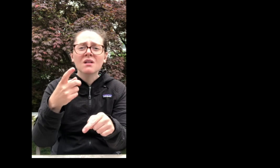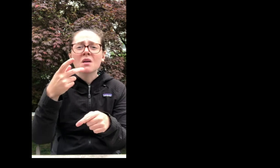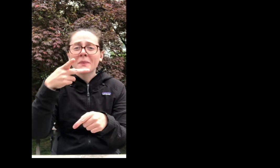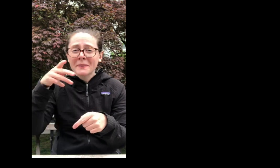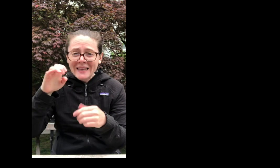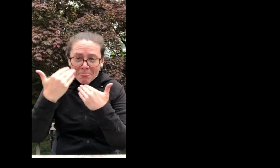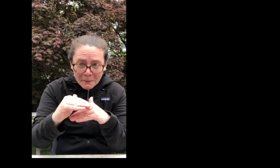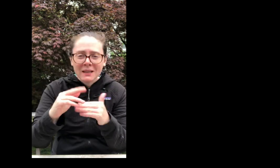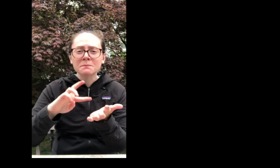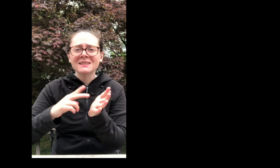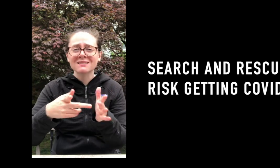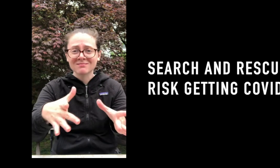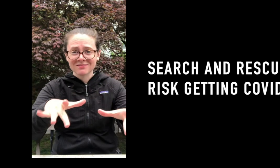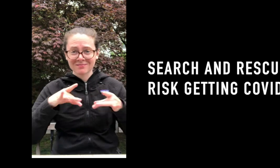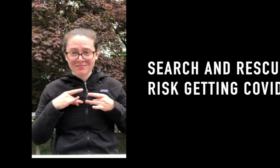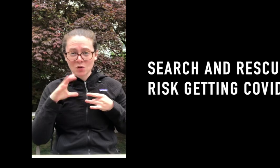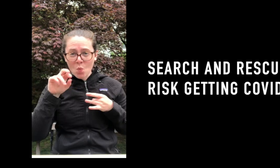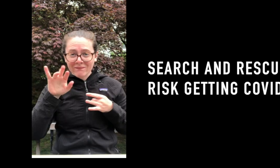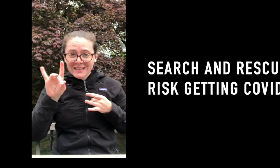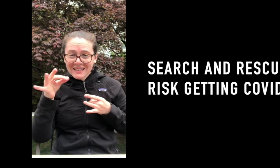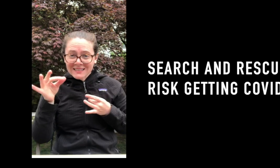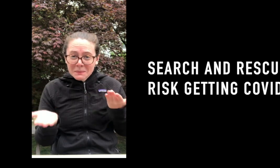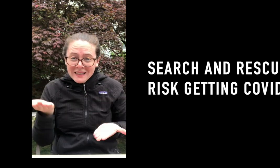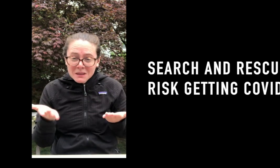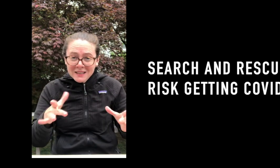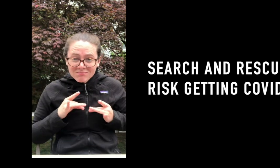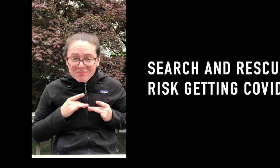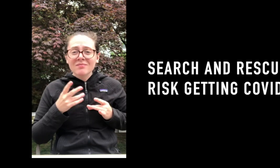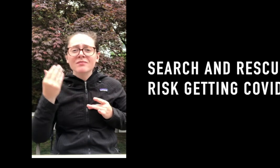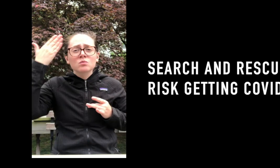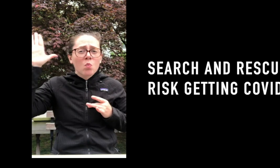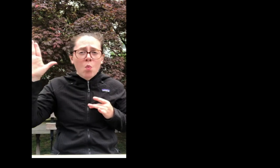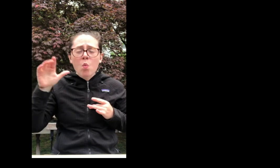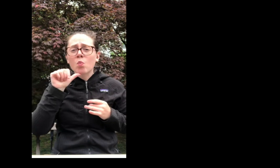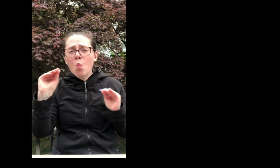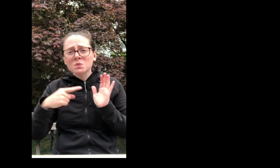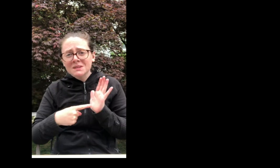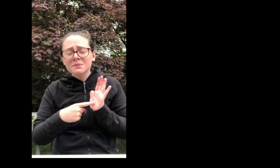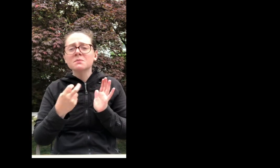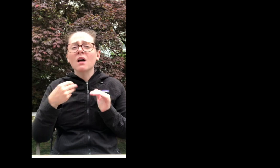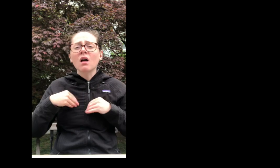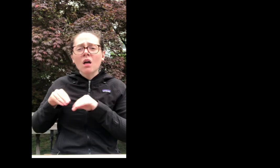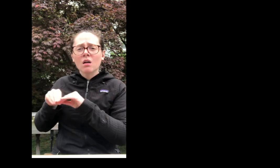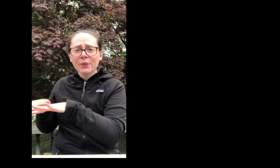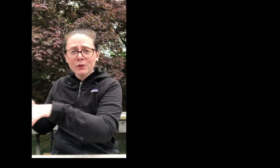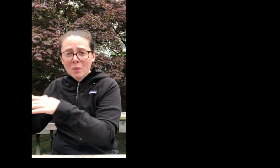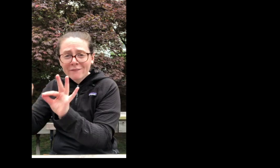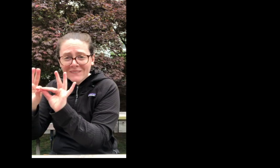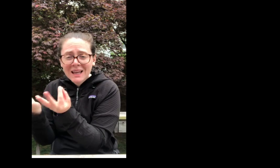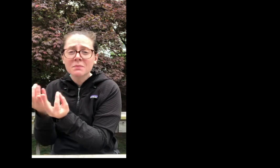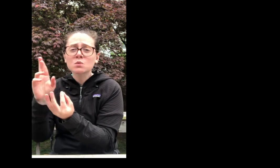appropriate PPE has been limited so they are more at risk to contract COVID-19. Since many COVID-19 cases don’t even show symptoms they could be contracting it unknowingly and